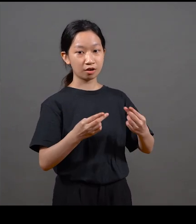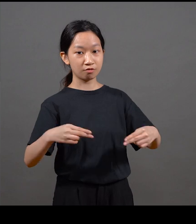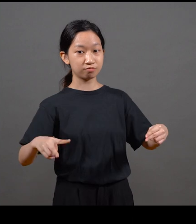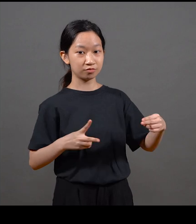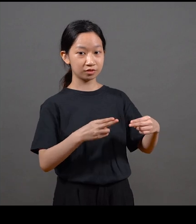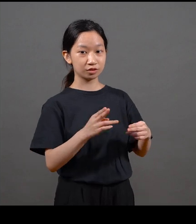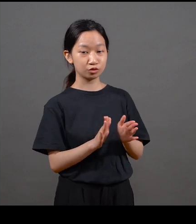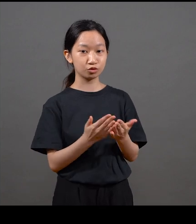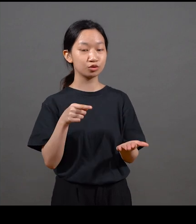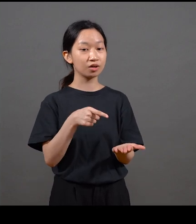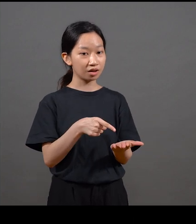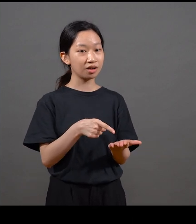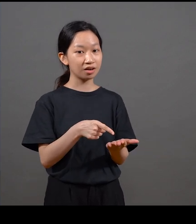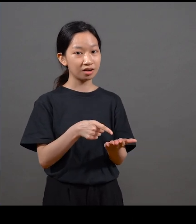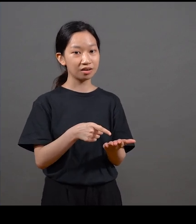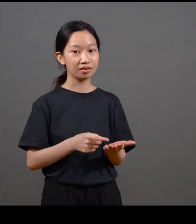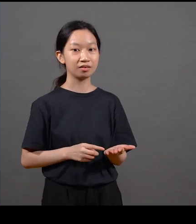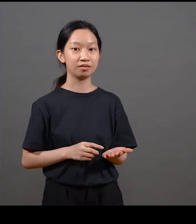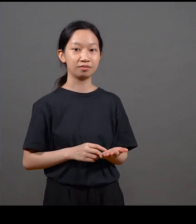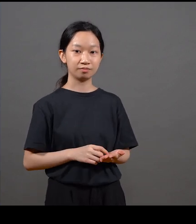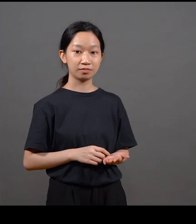This one is actually the opening catalogue for the Club